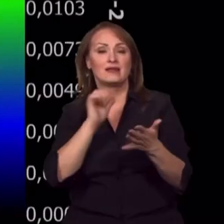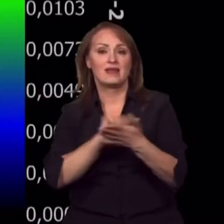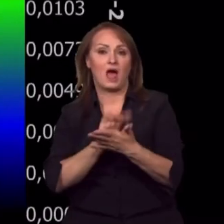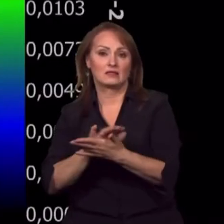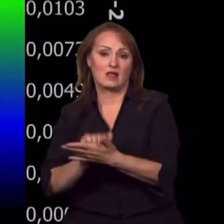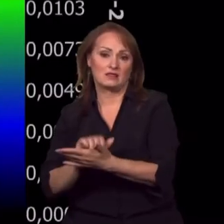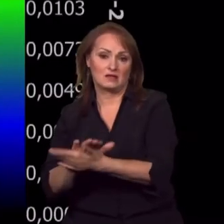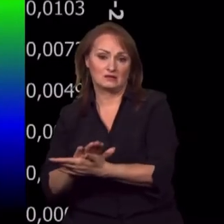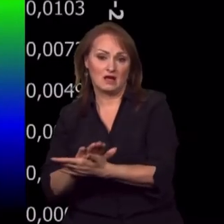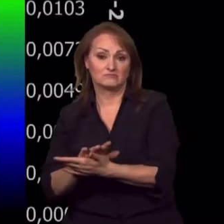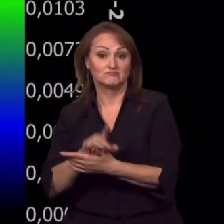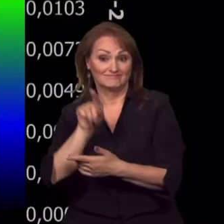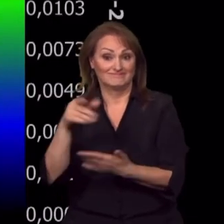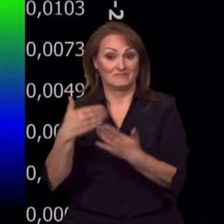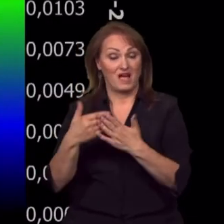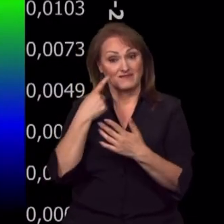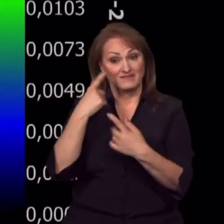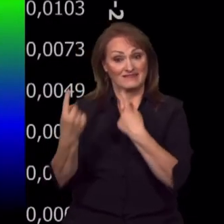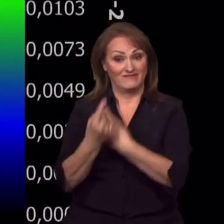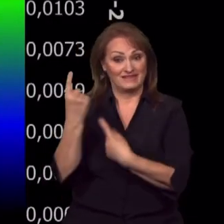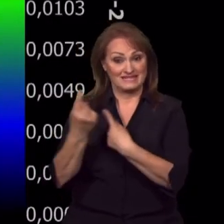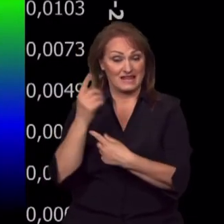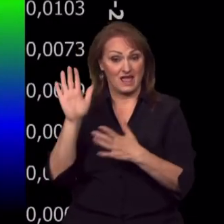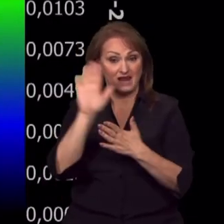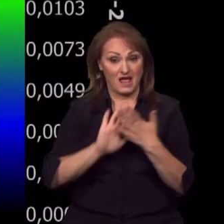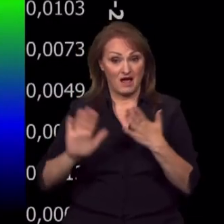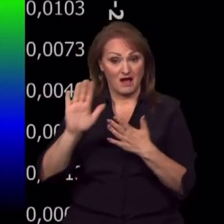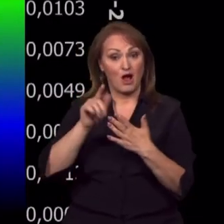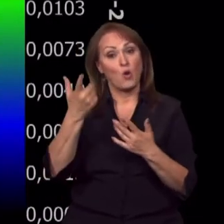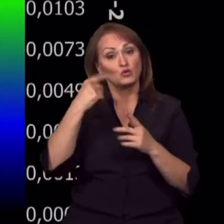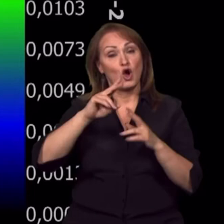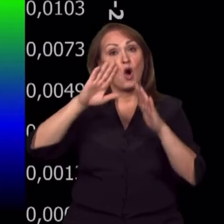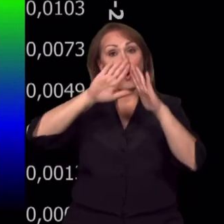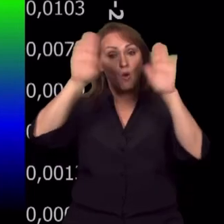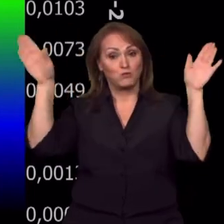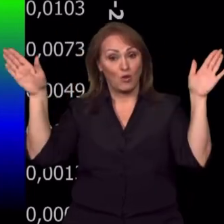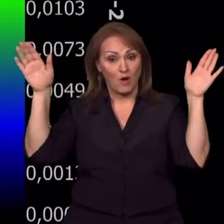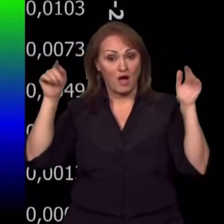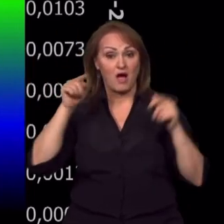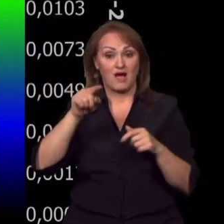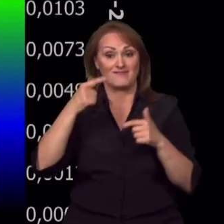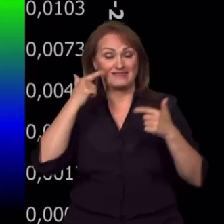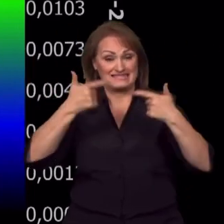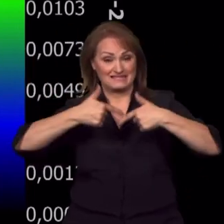And here is the result. Bright images of the sky. A brighter horizon represents the lights on.